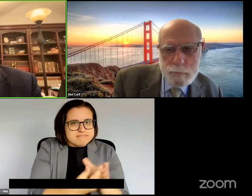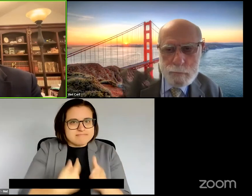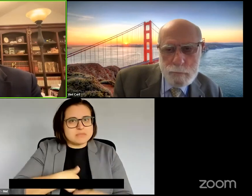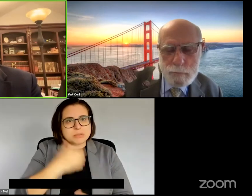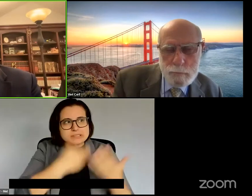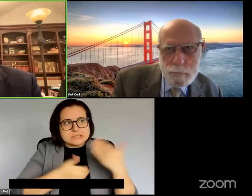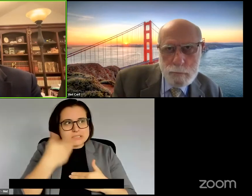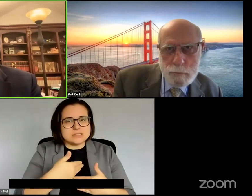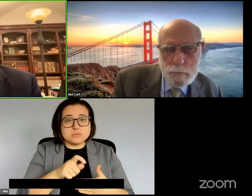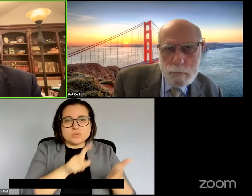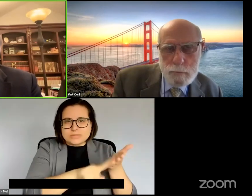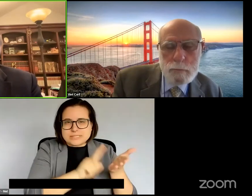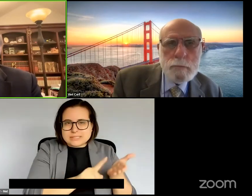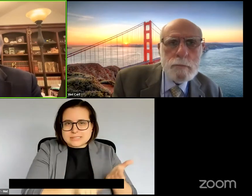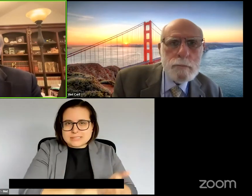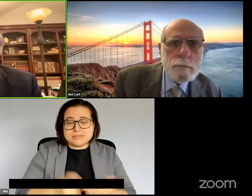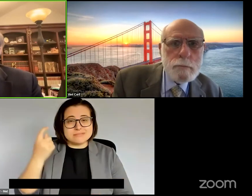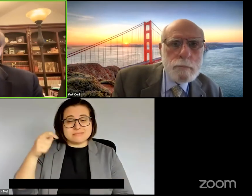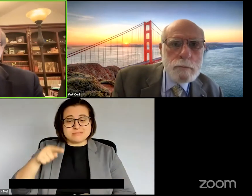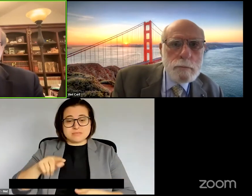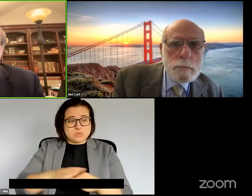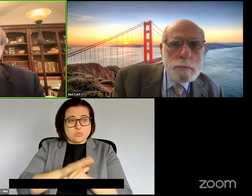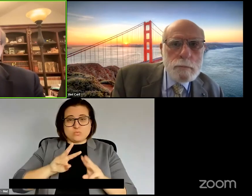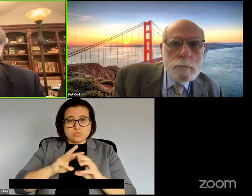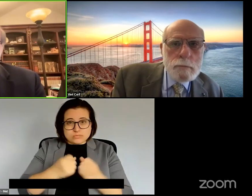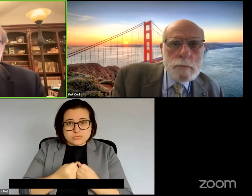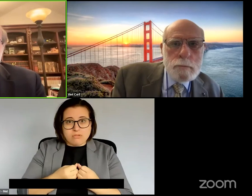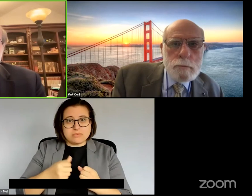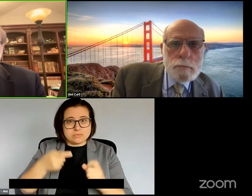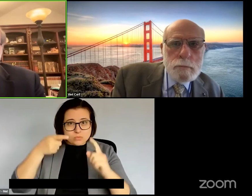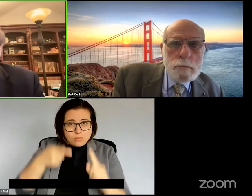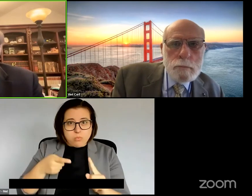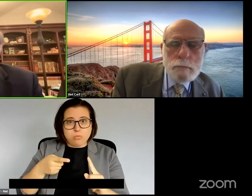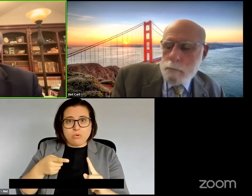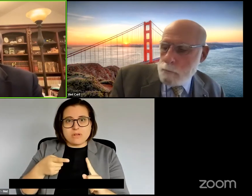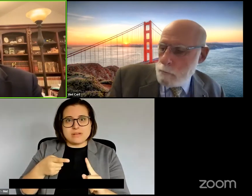of the whole conference is to drive toward the creation of a research agenda that can